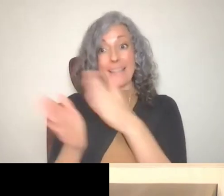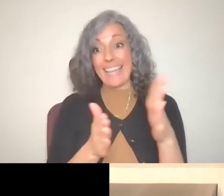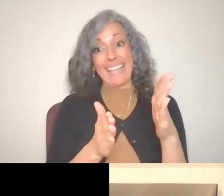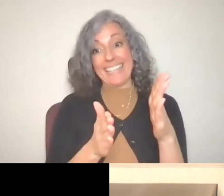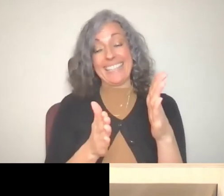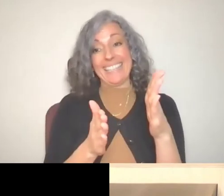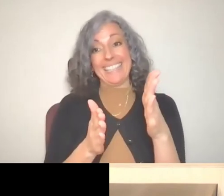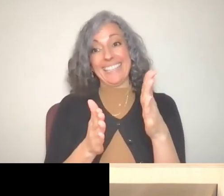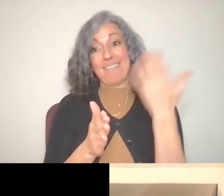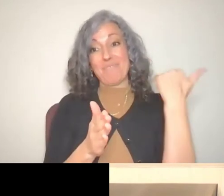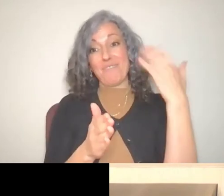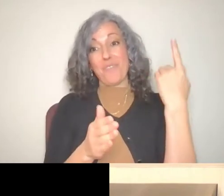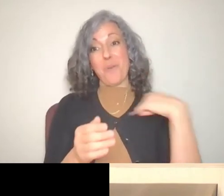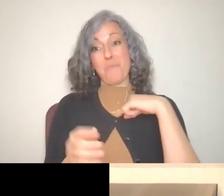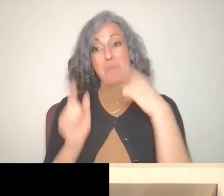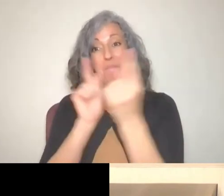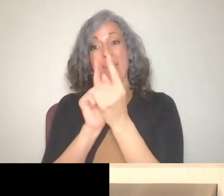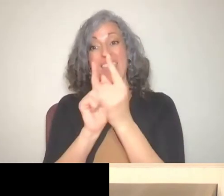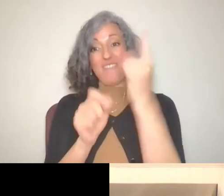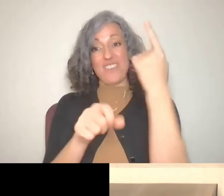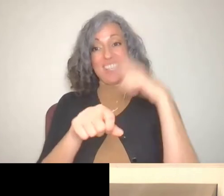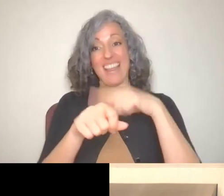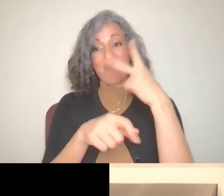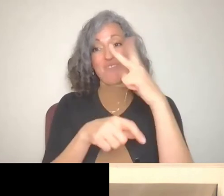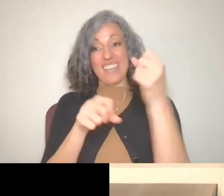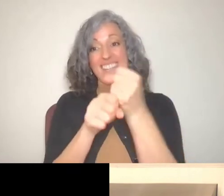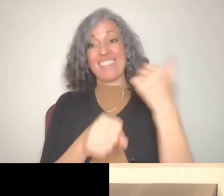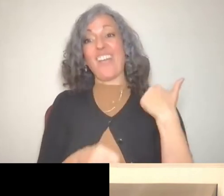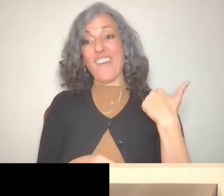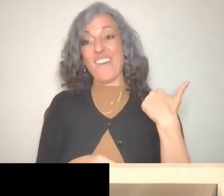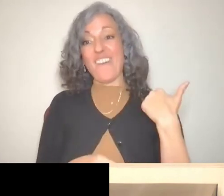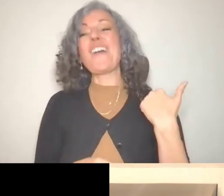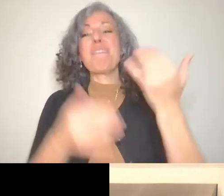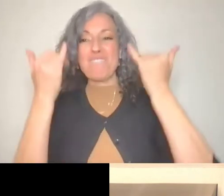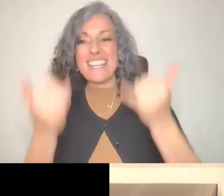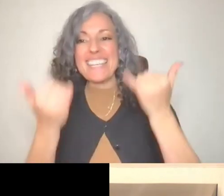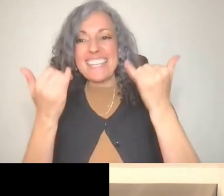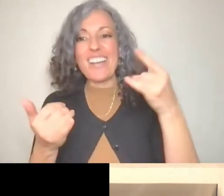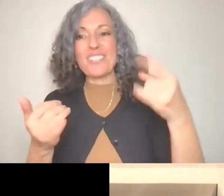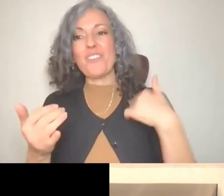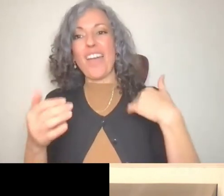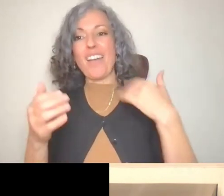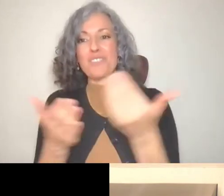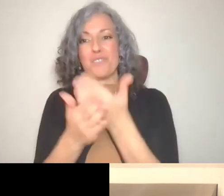when we met each other over three years ago. But now that you've got this new opportunity, you can use those funds in so